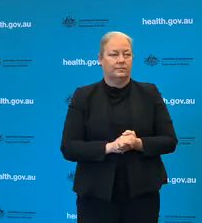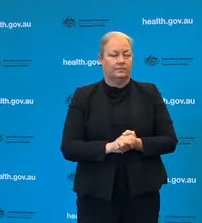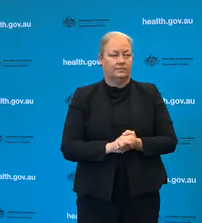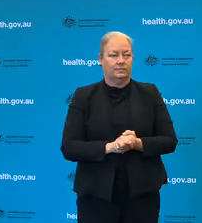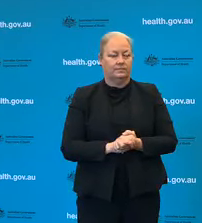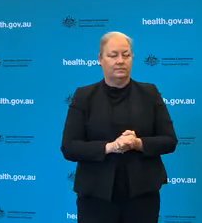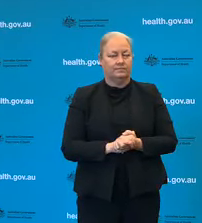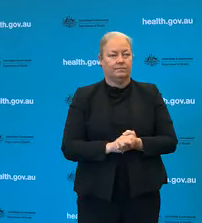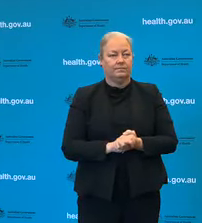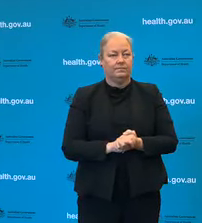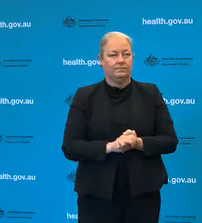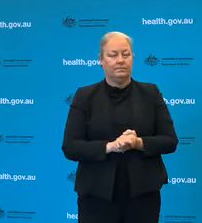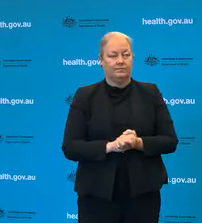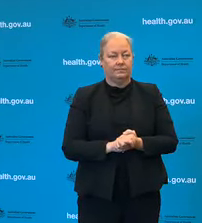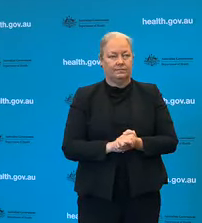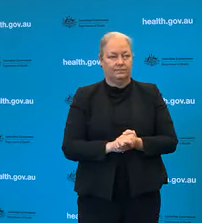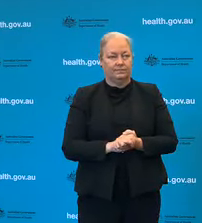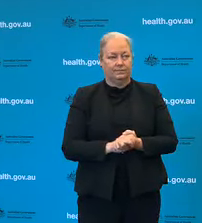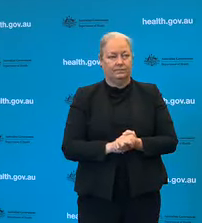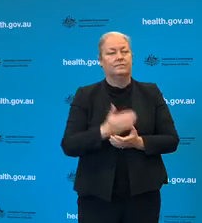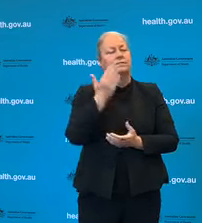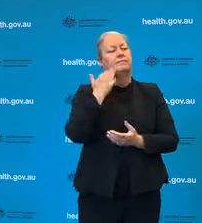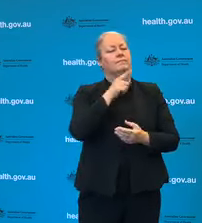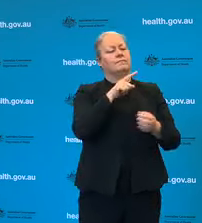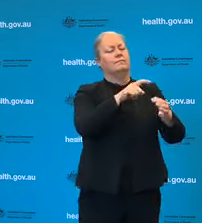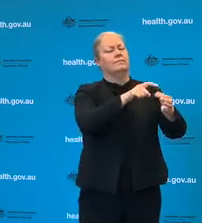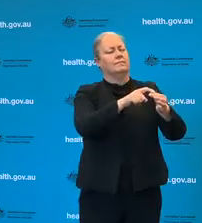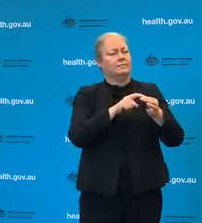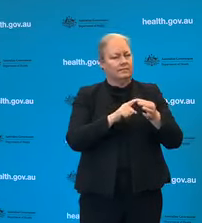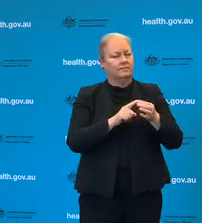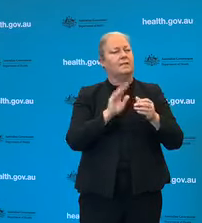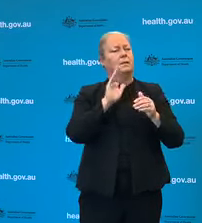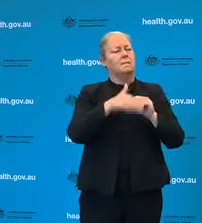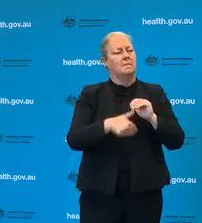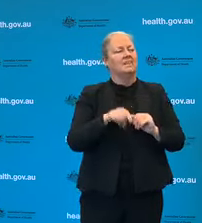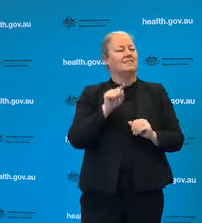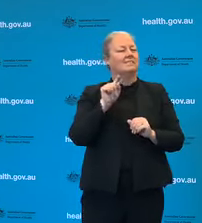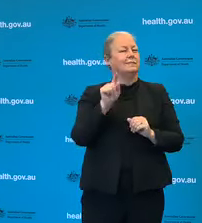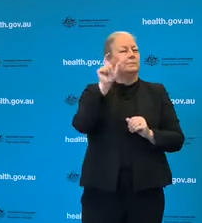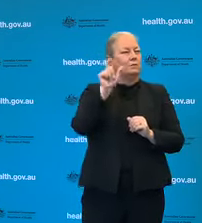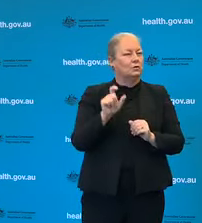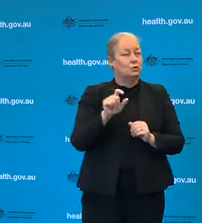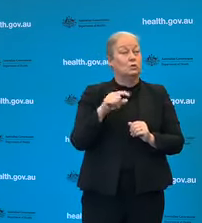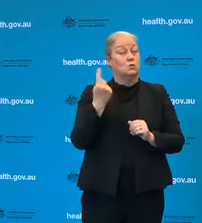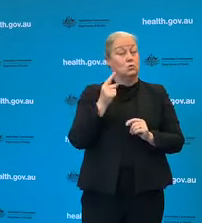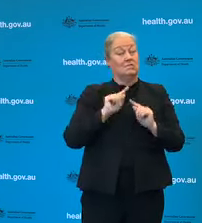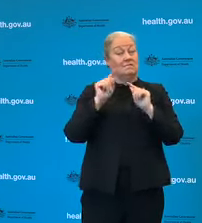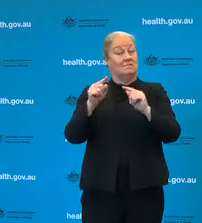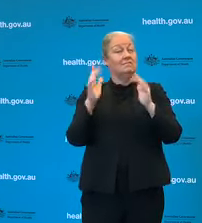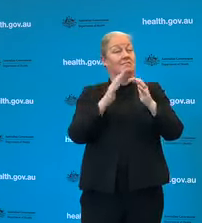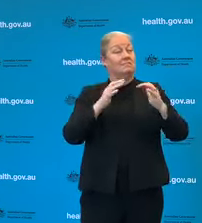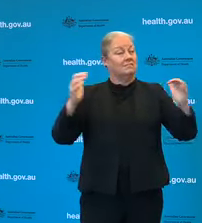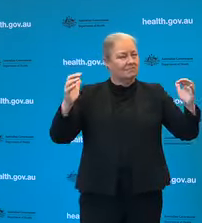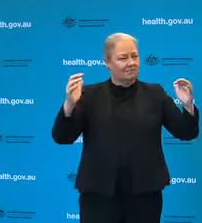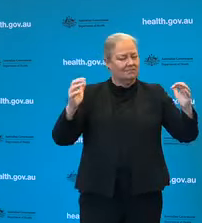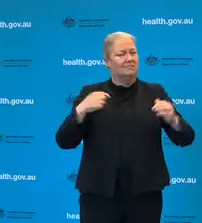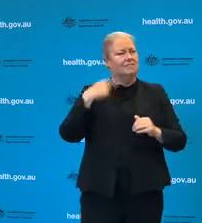has gone home to get tested for COVID. … she might have a connection with a COVID site. What would be the ramifications of that